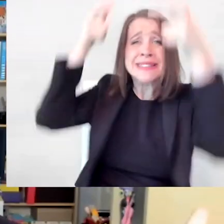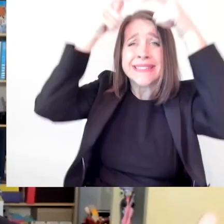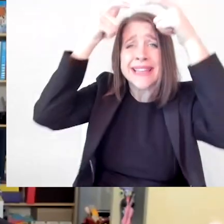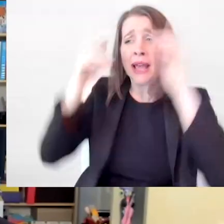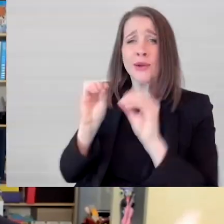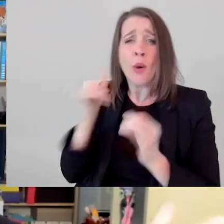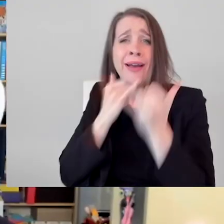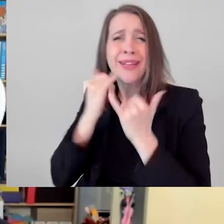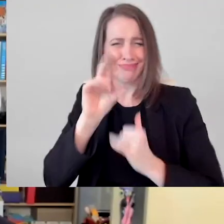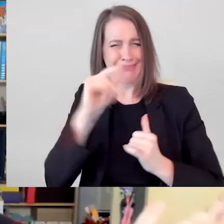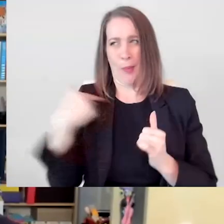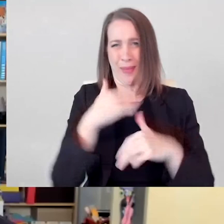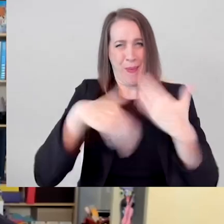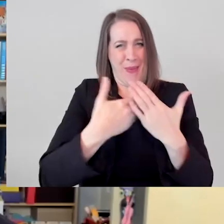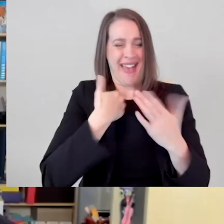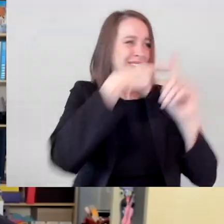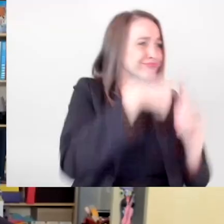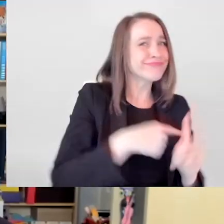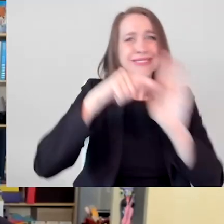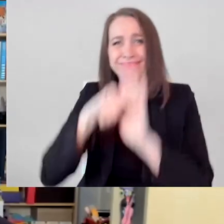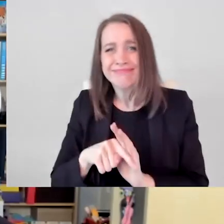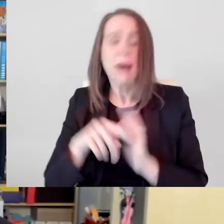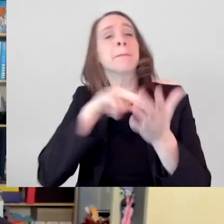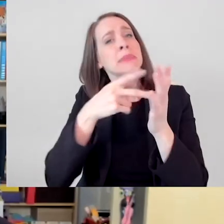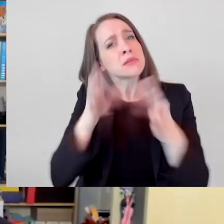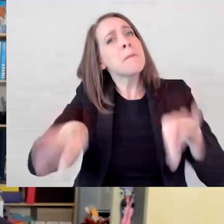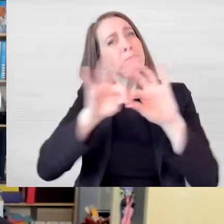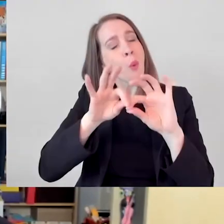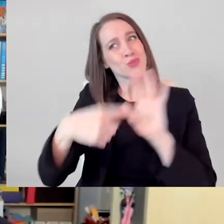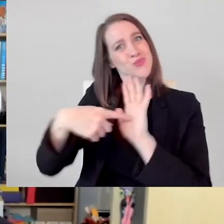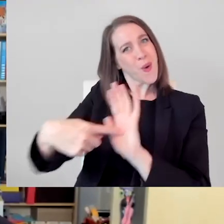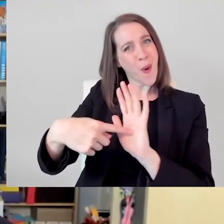We all have our goods and our bads. So I think it's really, really important to showcase